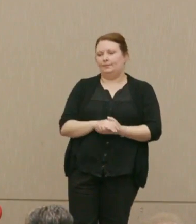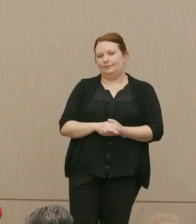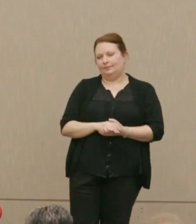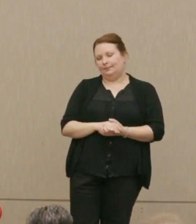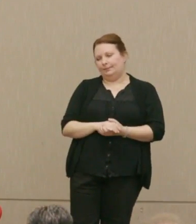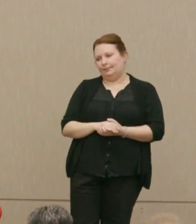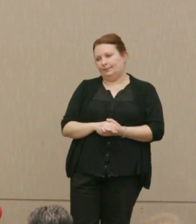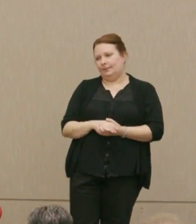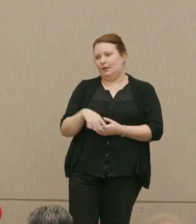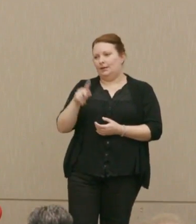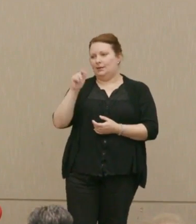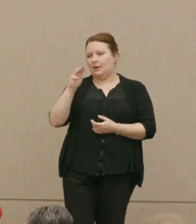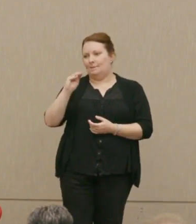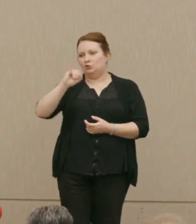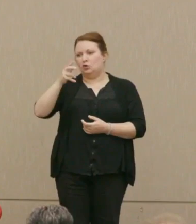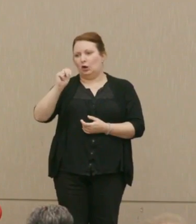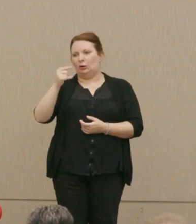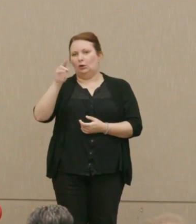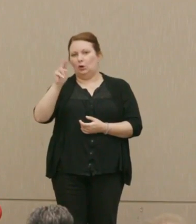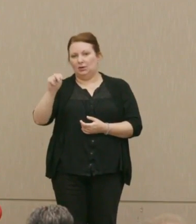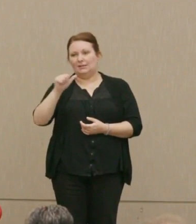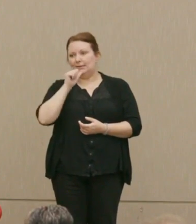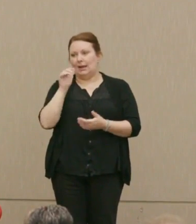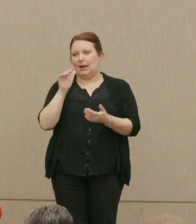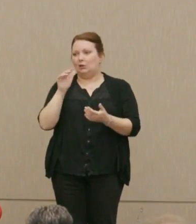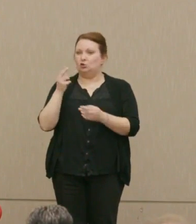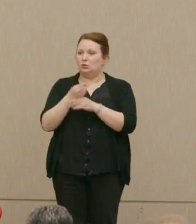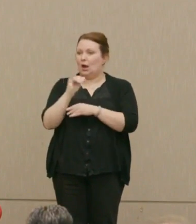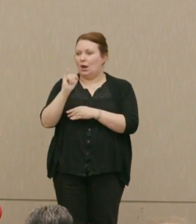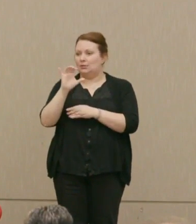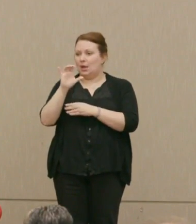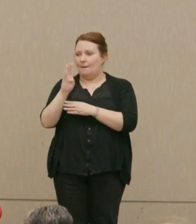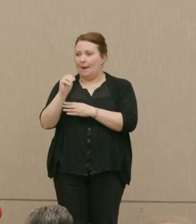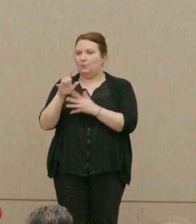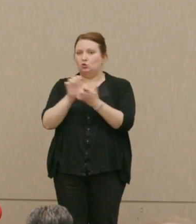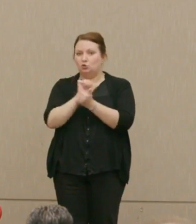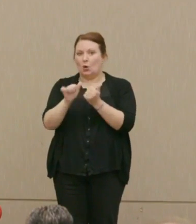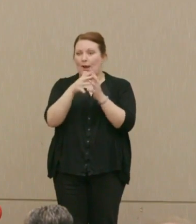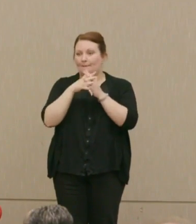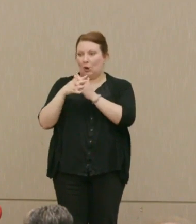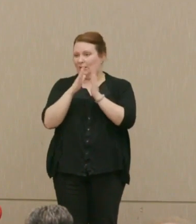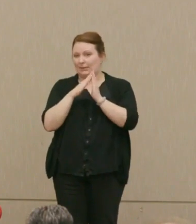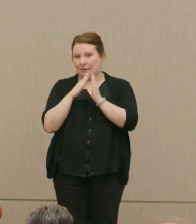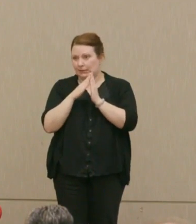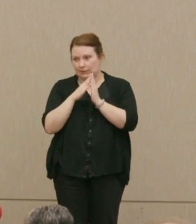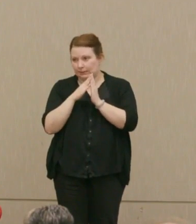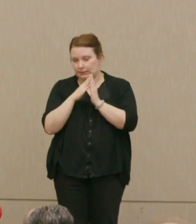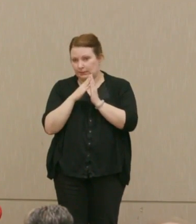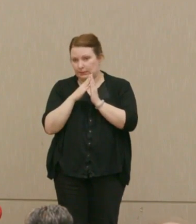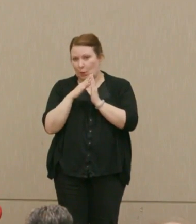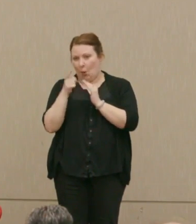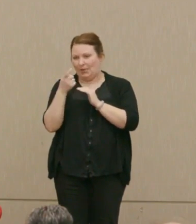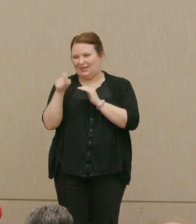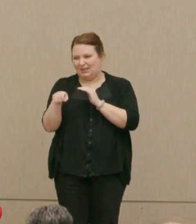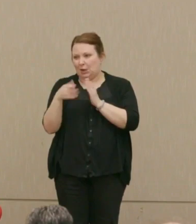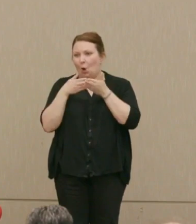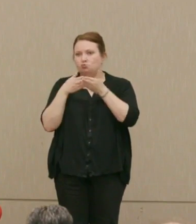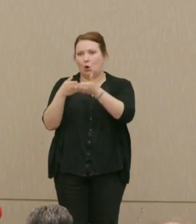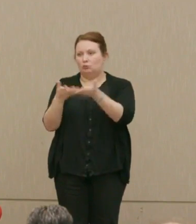Kim Jong-un does not need an ICBM to destroy an American city. All he needs is a boat.